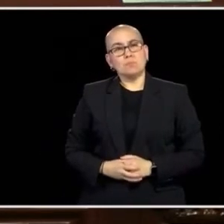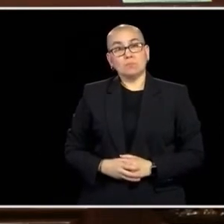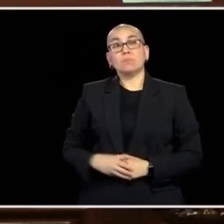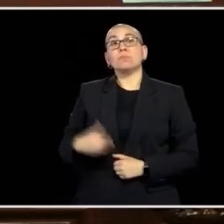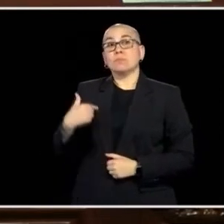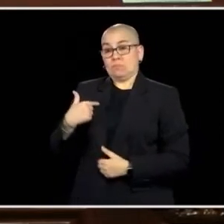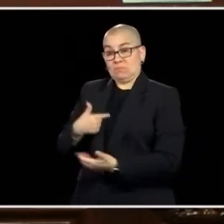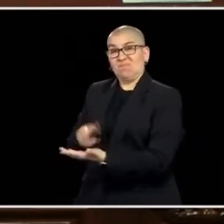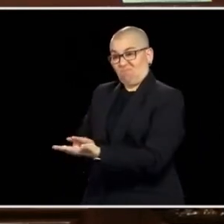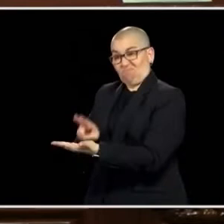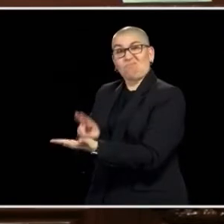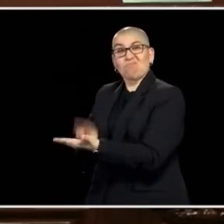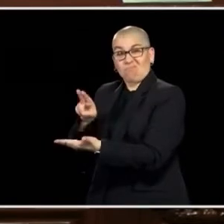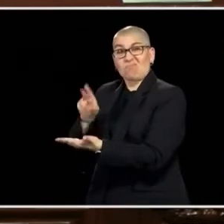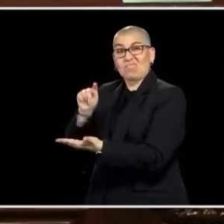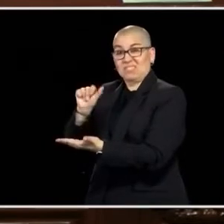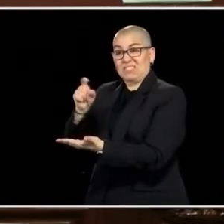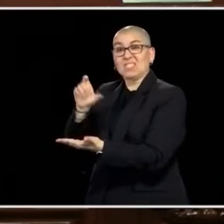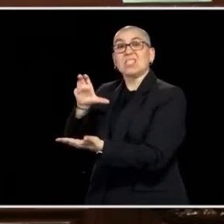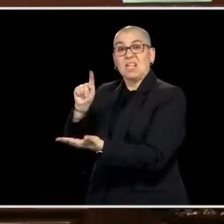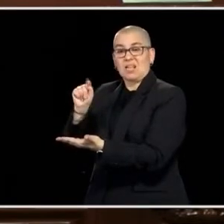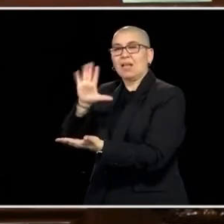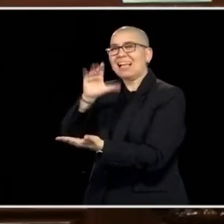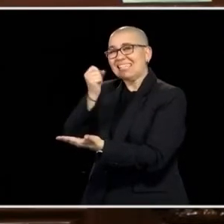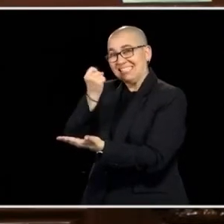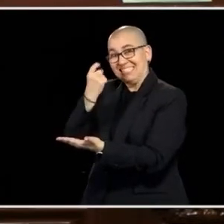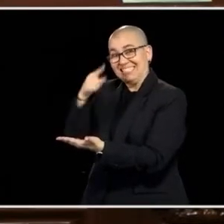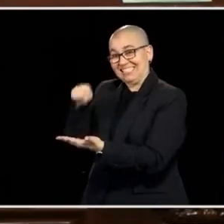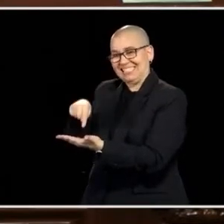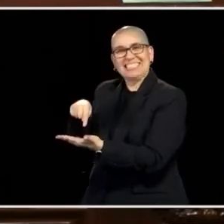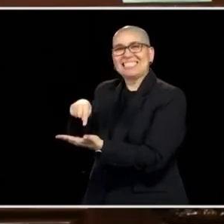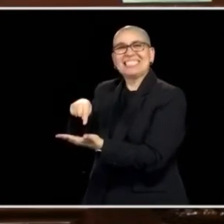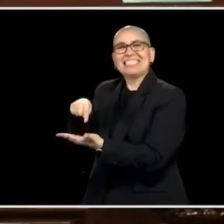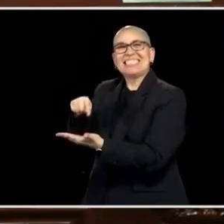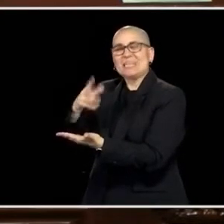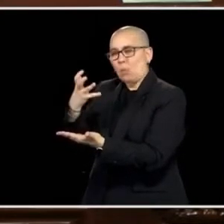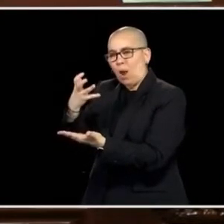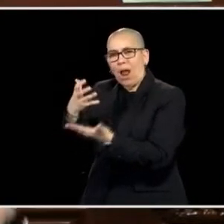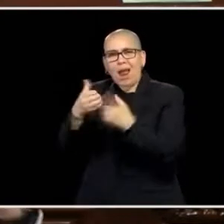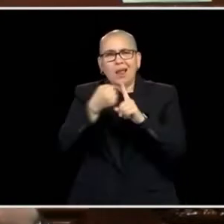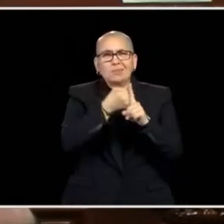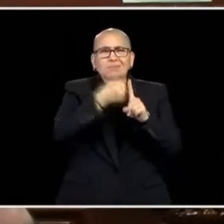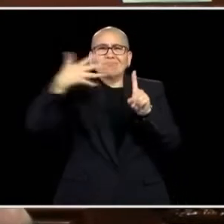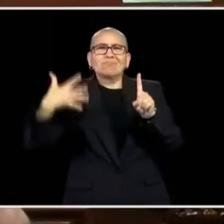WE'VE SIGNED A TAX CUT TOGETHER. WE'VE MADE T WORK. BUT I THINK WE SHOULD BE VERY CLEAR ON THIS, CUTTING TAXES